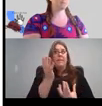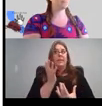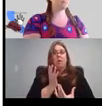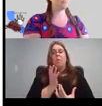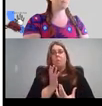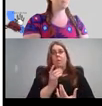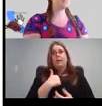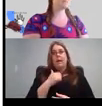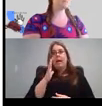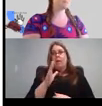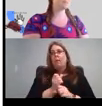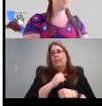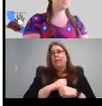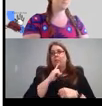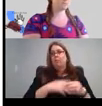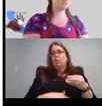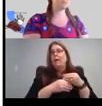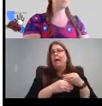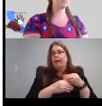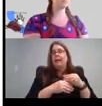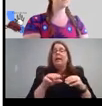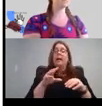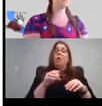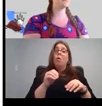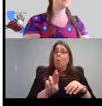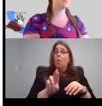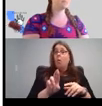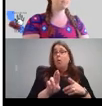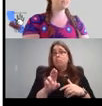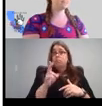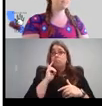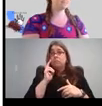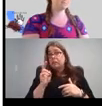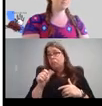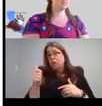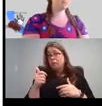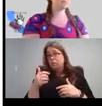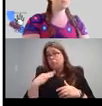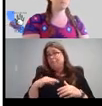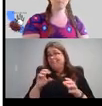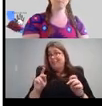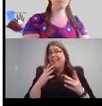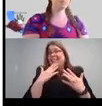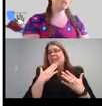And I will make sure to add them or look into using them with my family. So thank you, everybody so much for being here.